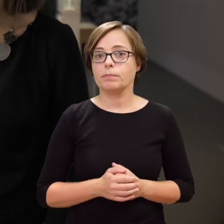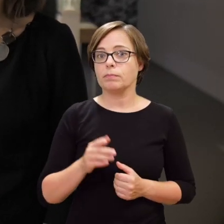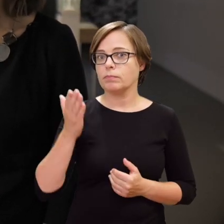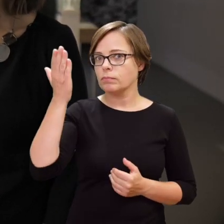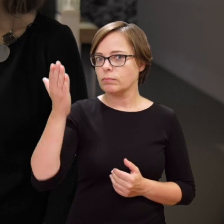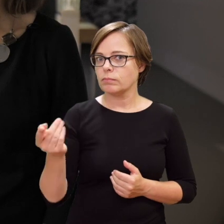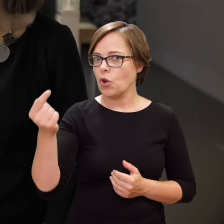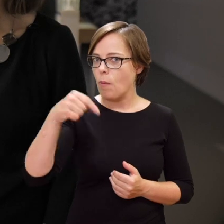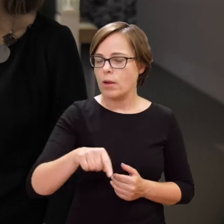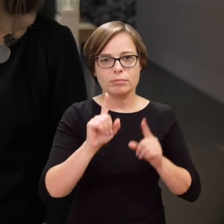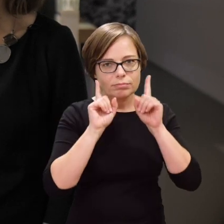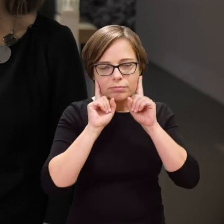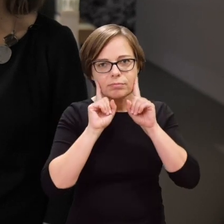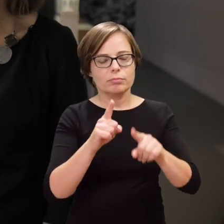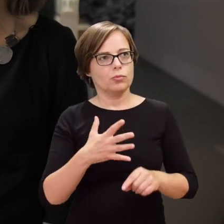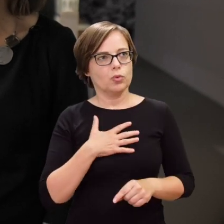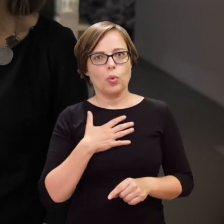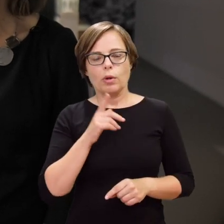Her presence was truly special and unique.